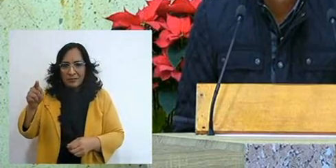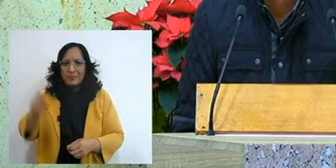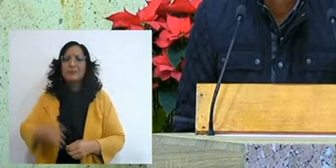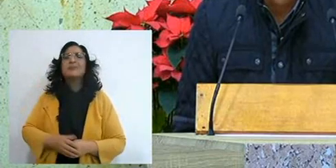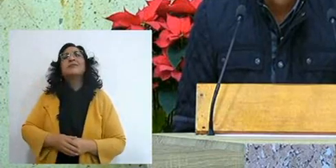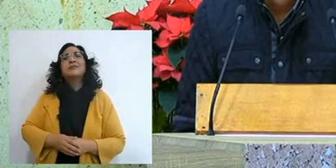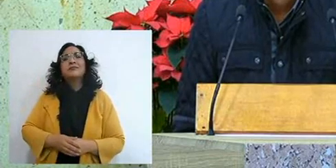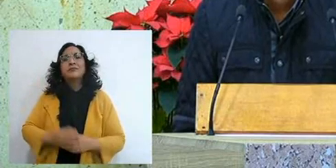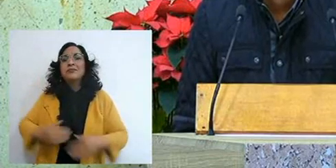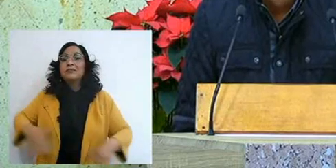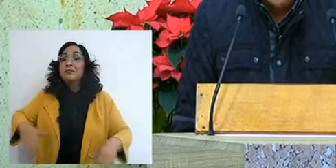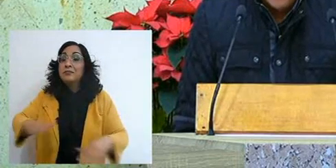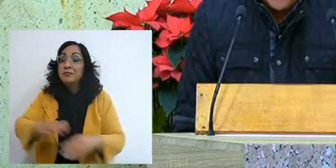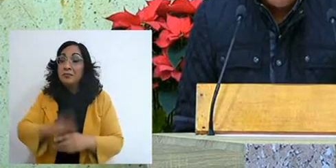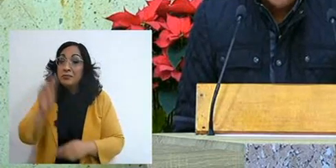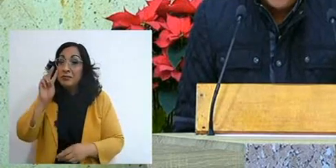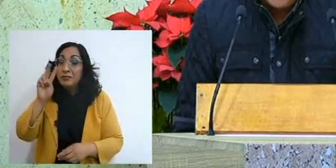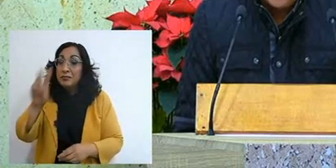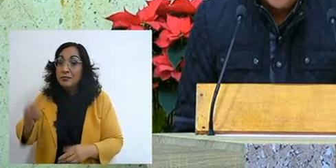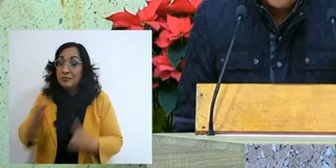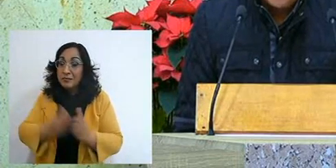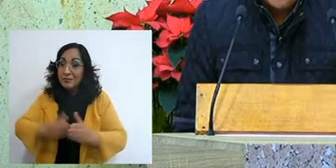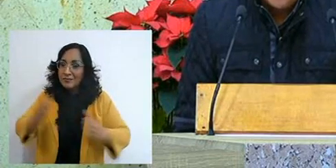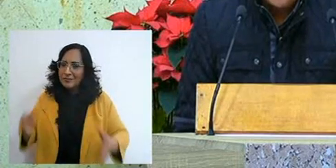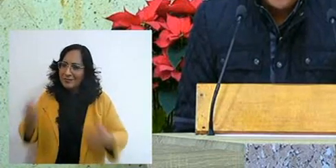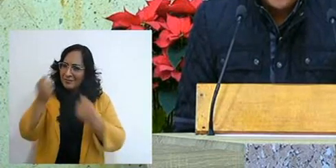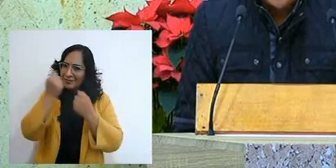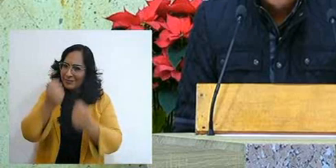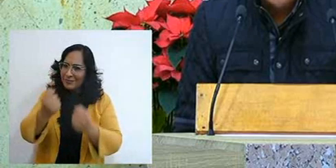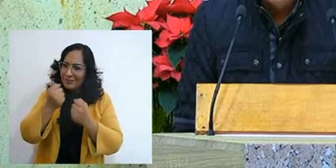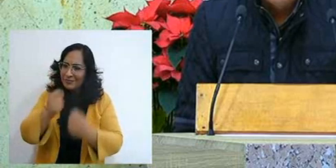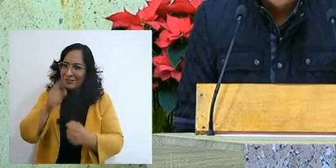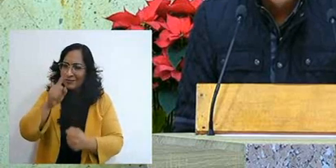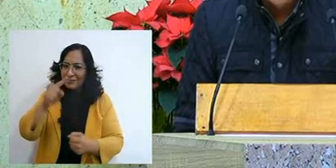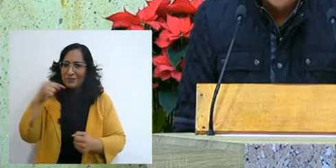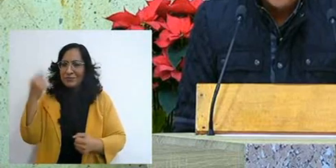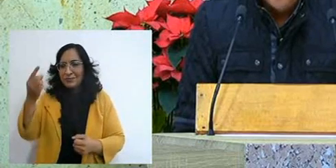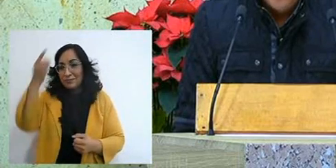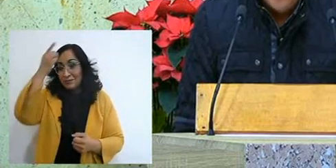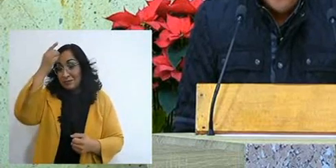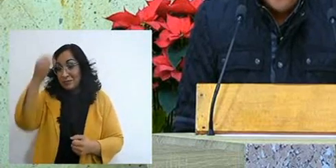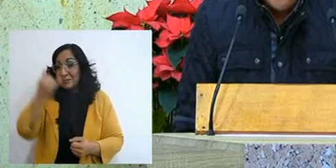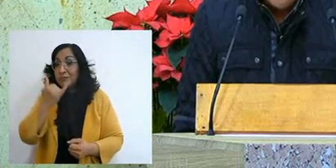May they see your great power Lord and that you are a forgiving God,